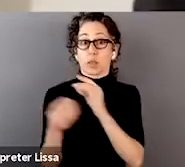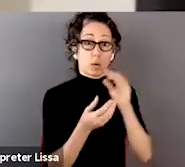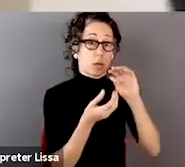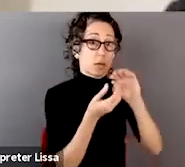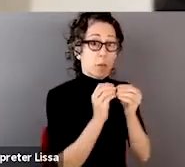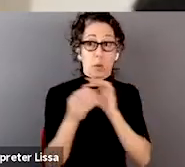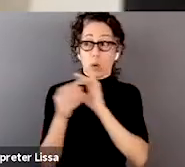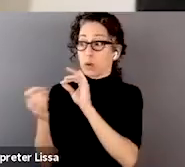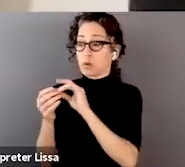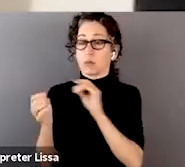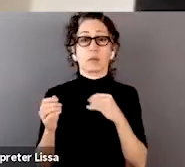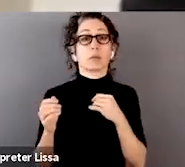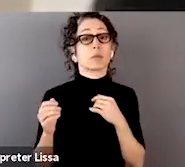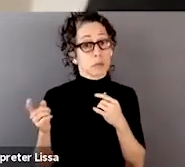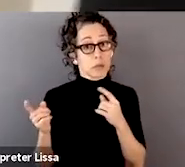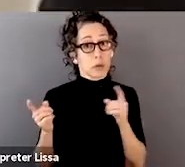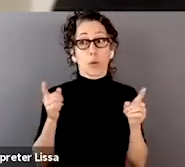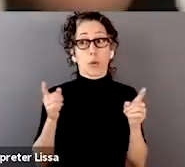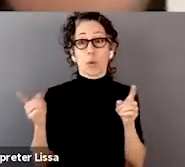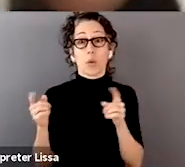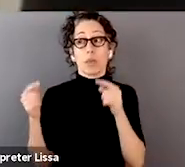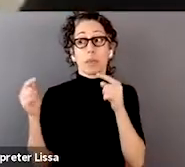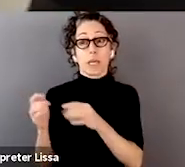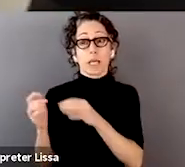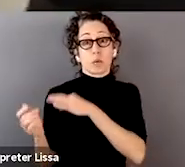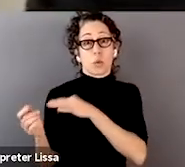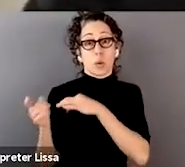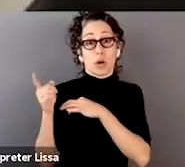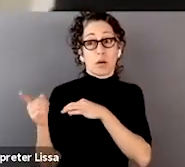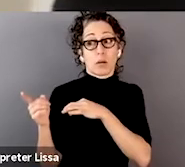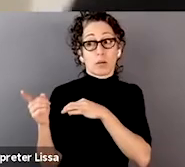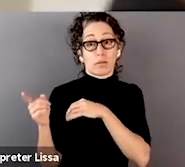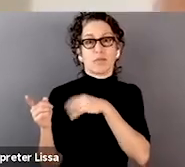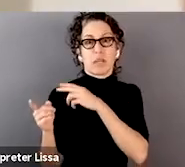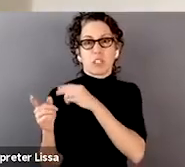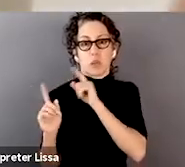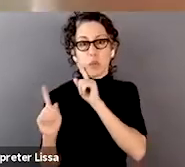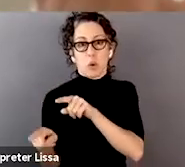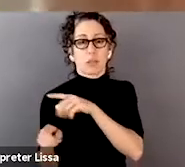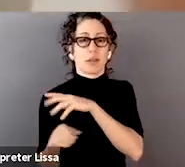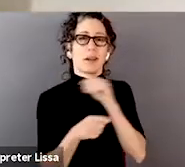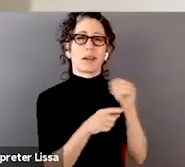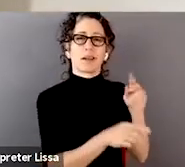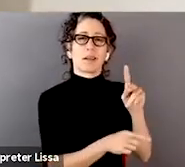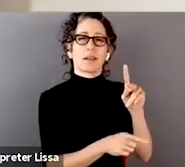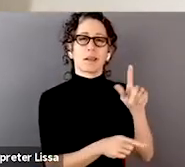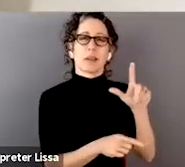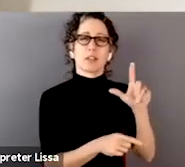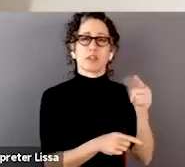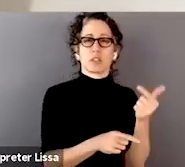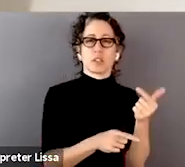between your KOOS pain score, the pain you report, and the KLG score, but only for the poor patients and the black patients.